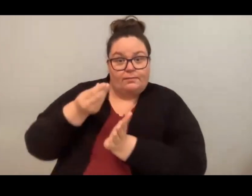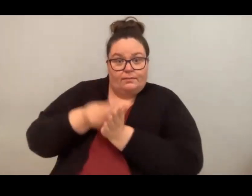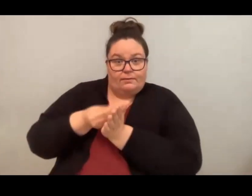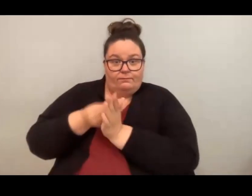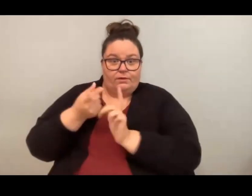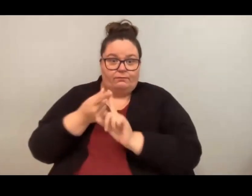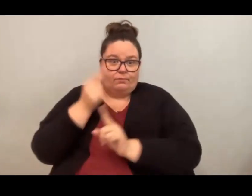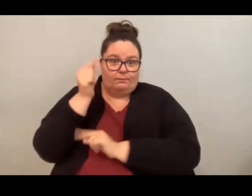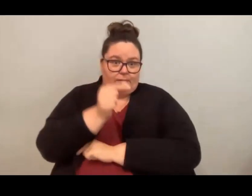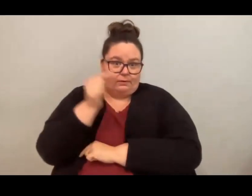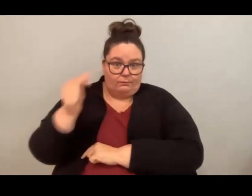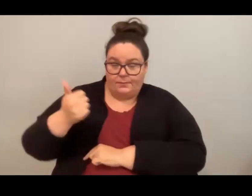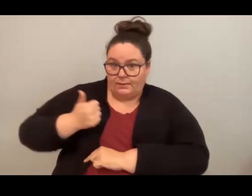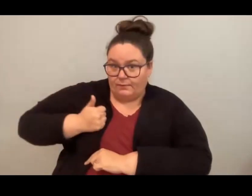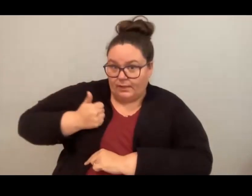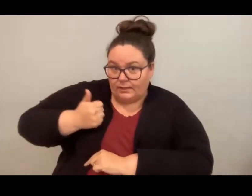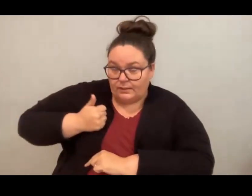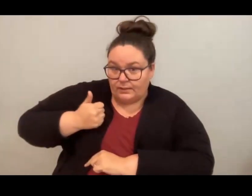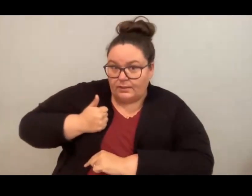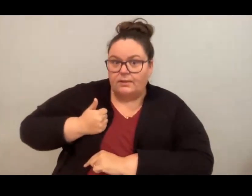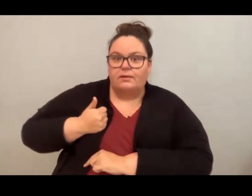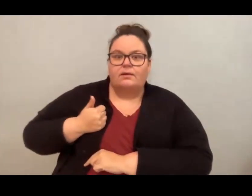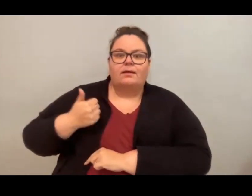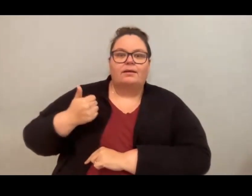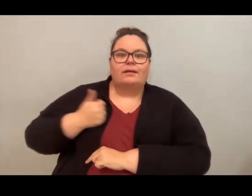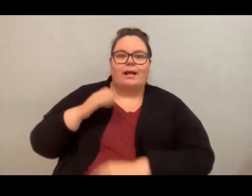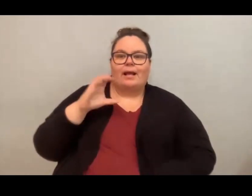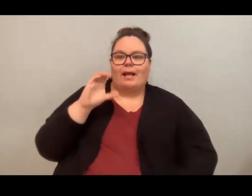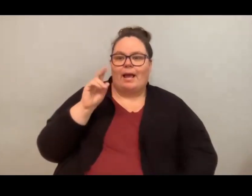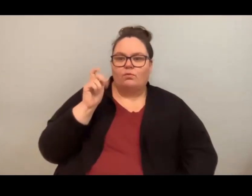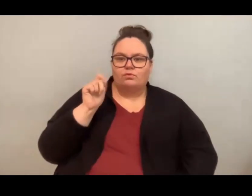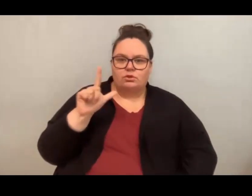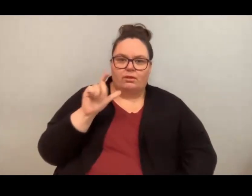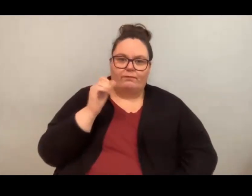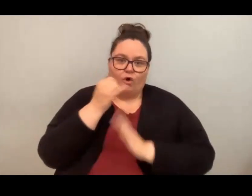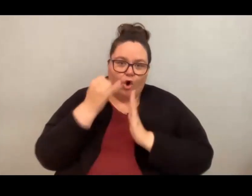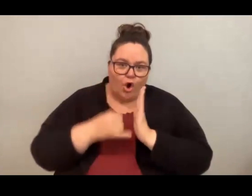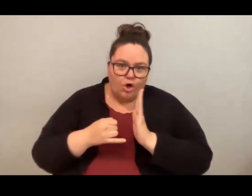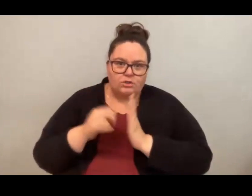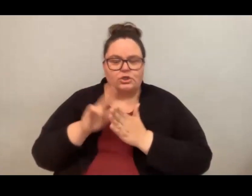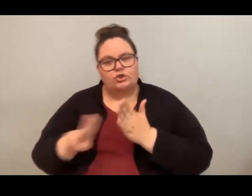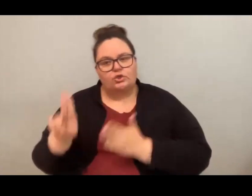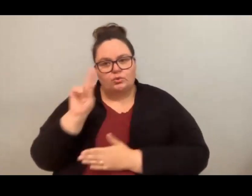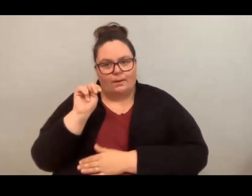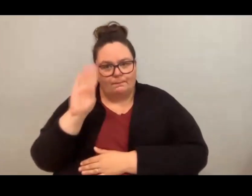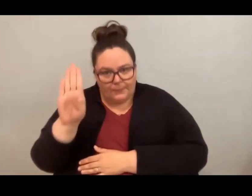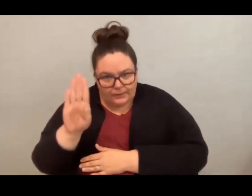Government of Canada, the Canada Council for the Arts, and the University of New Brunswick and we